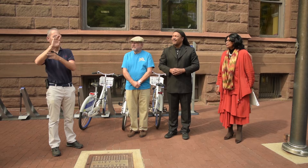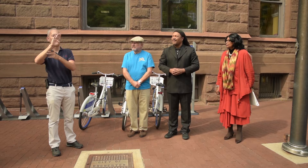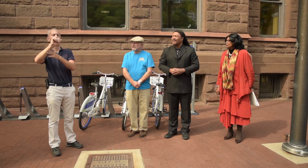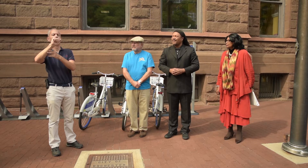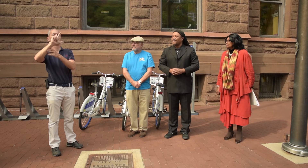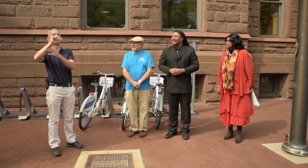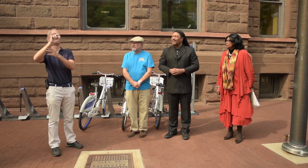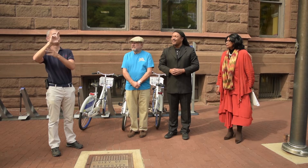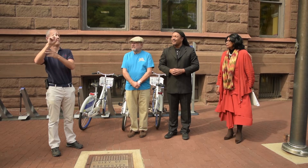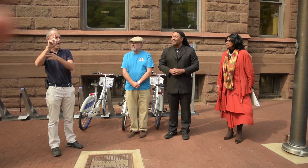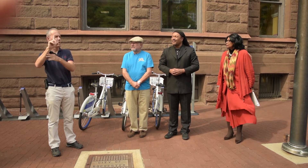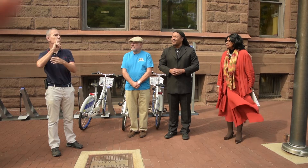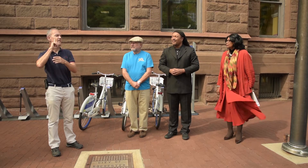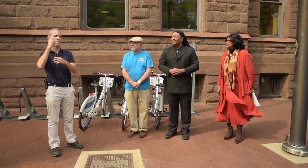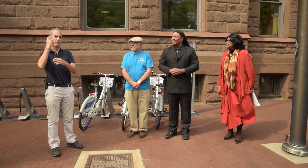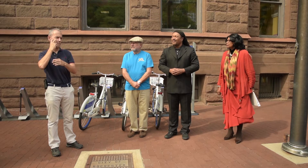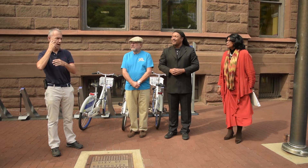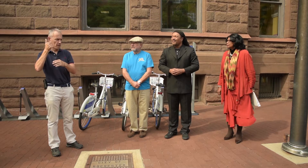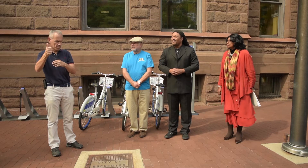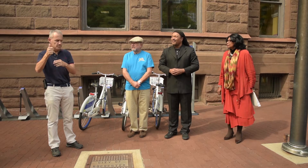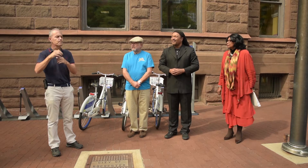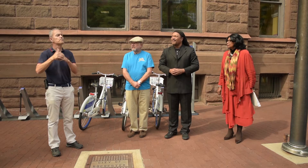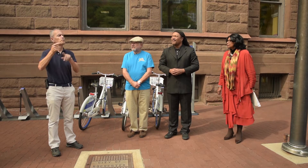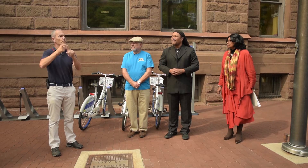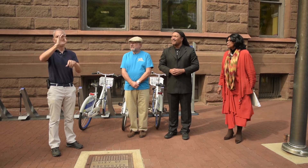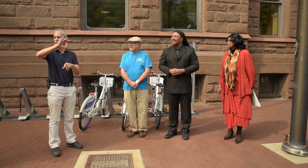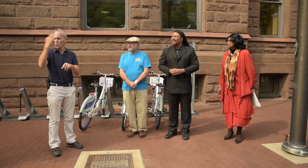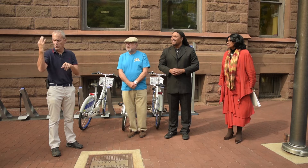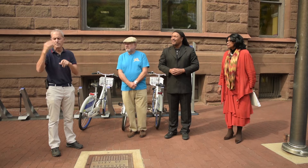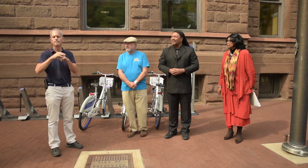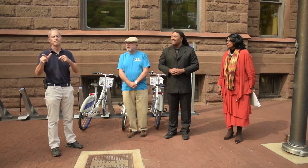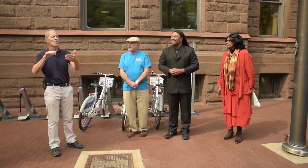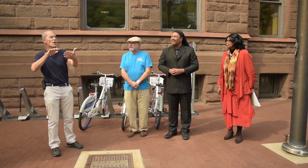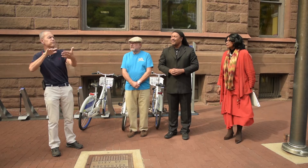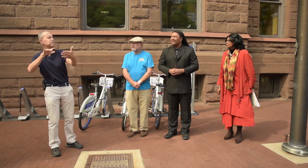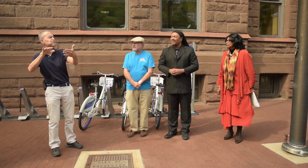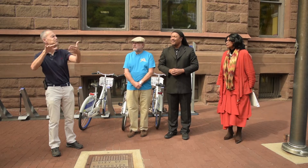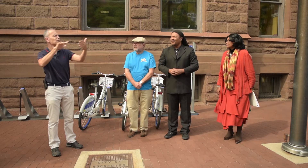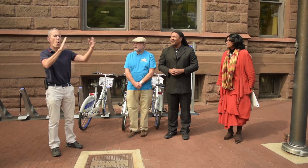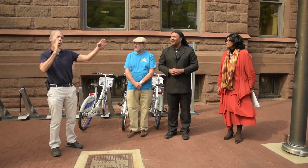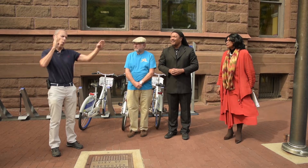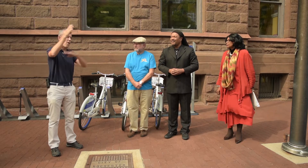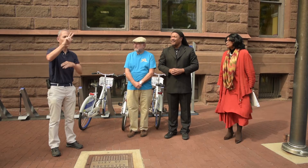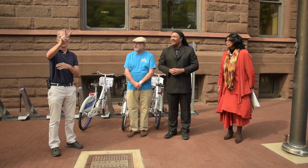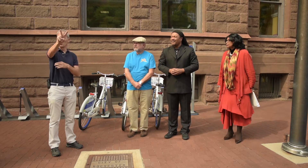Andre Ohad is a deafblind person from France who has studied all over the world